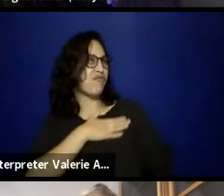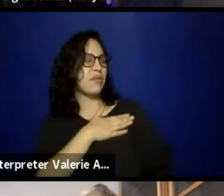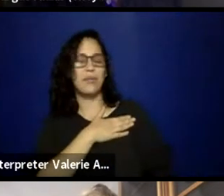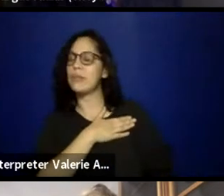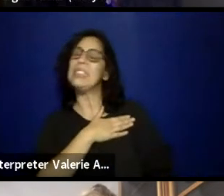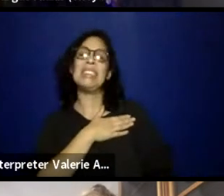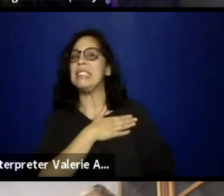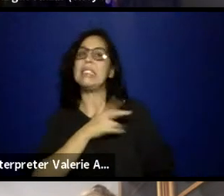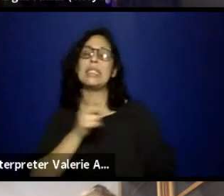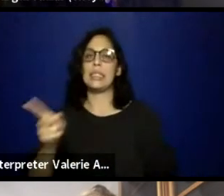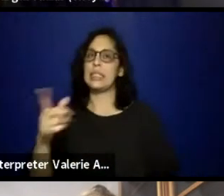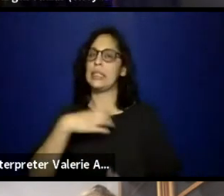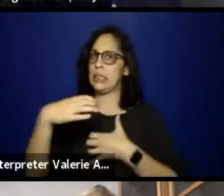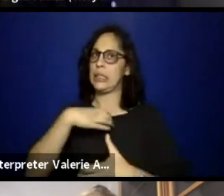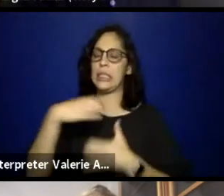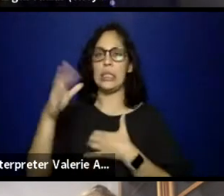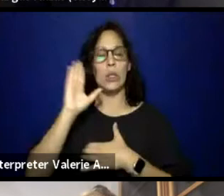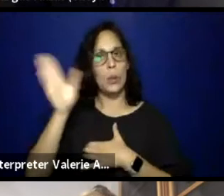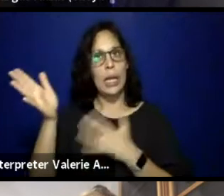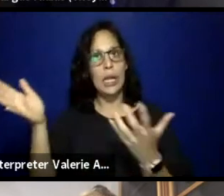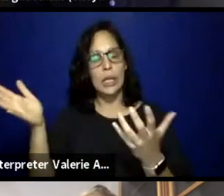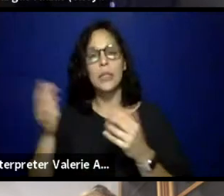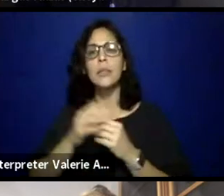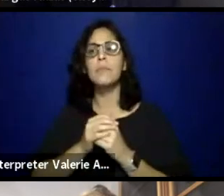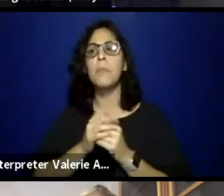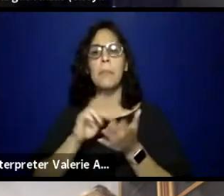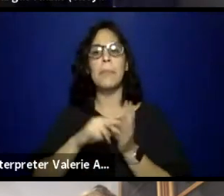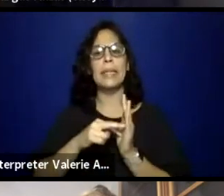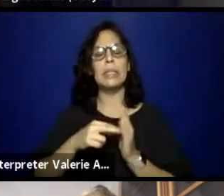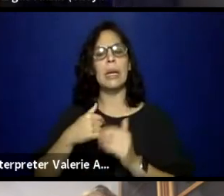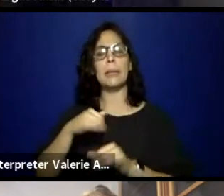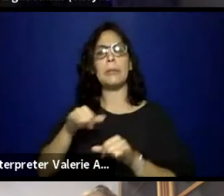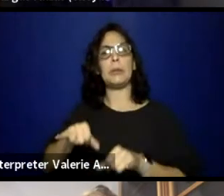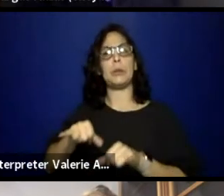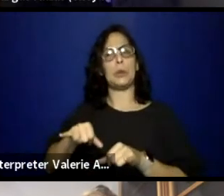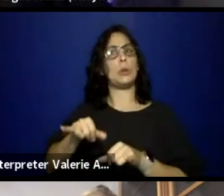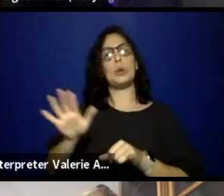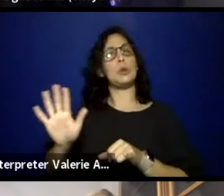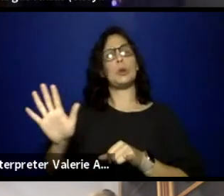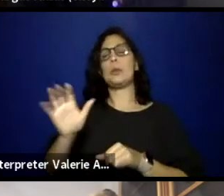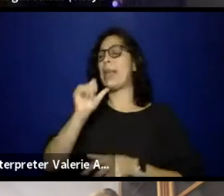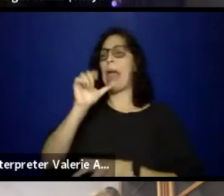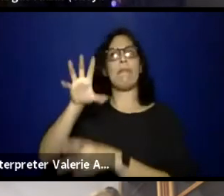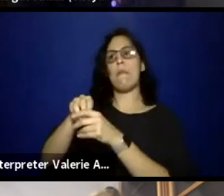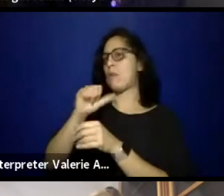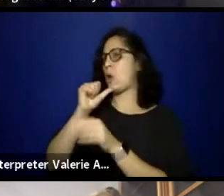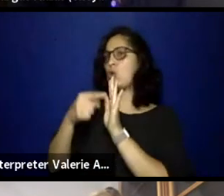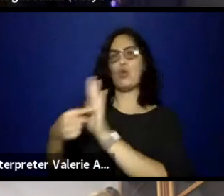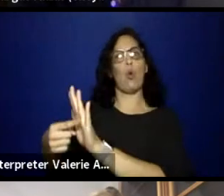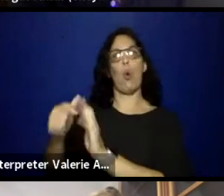for me, it's always, well, then I have to take my art elsewhere because you are in a position